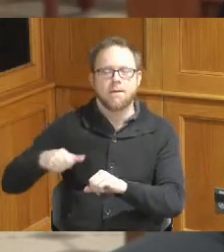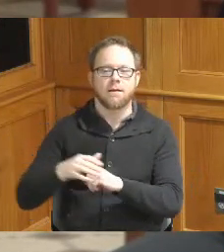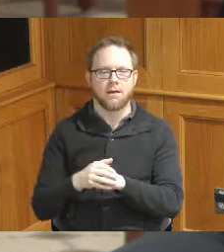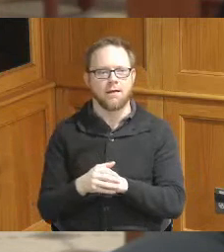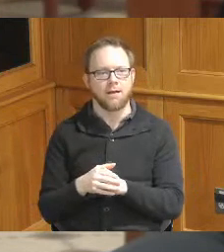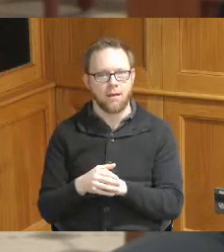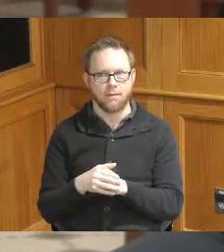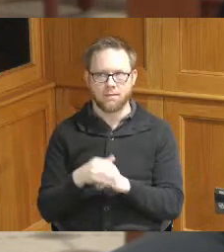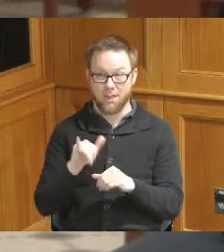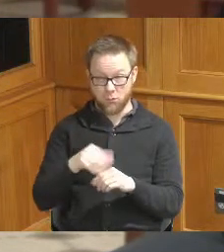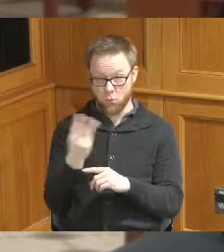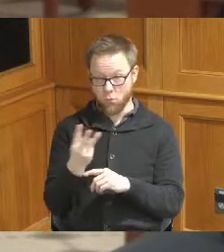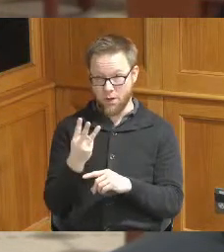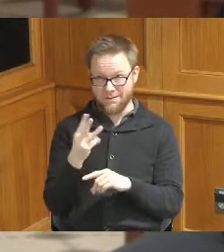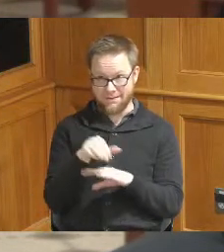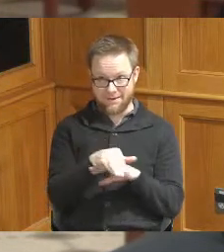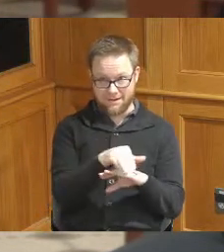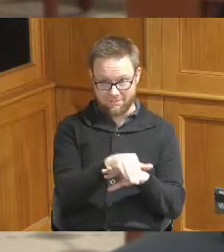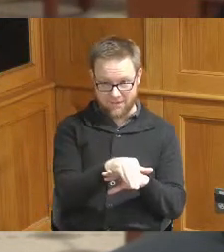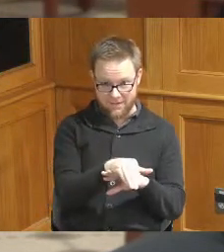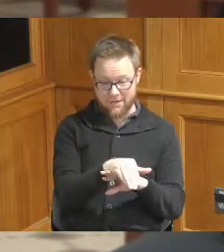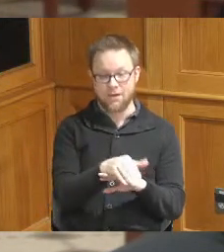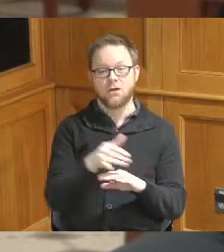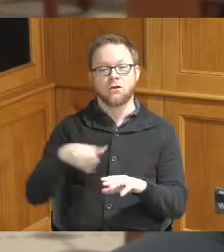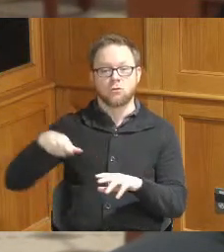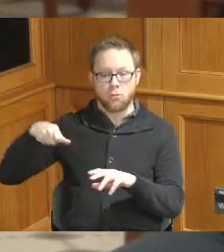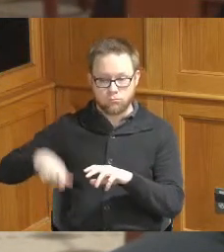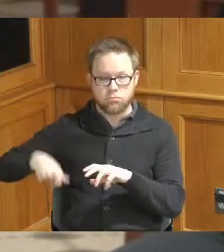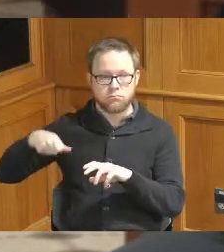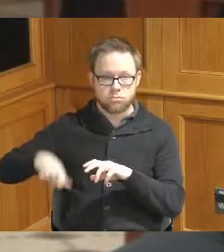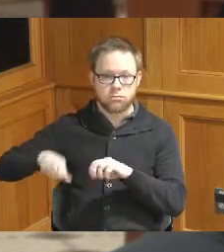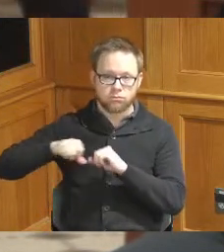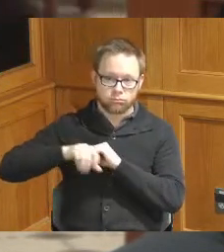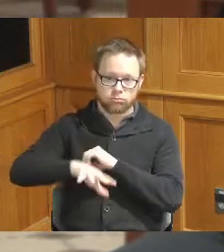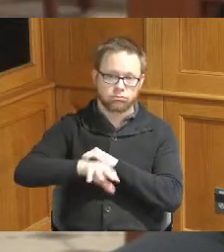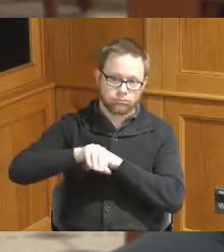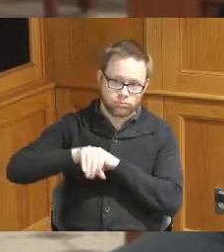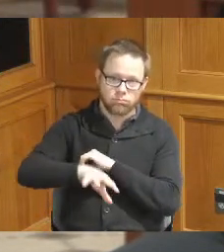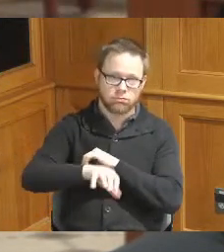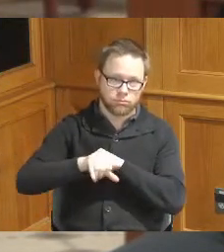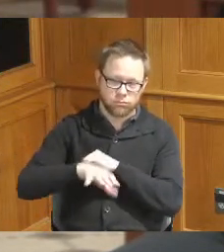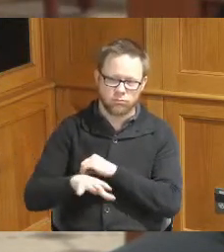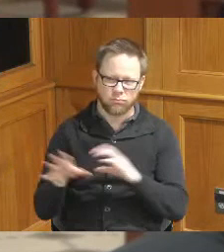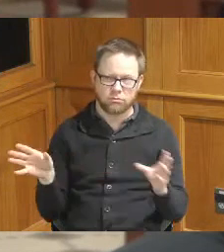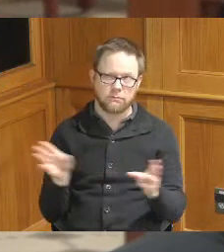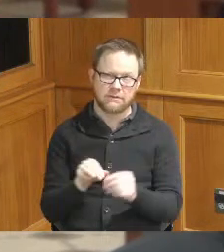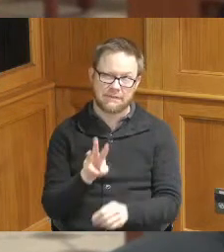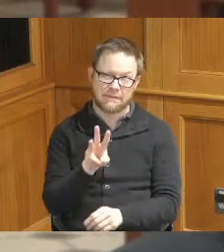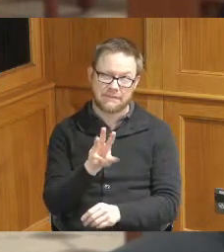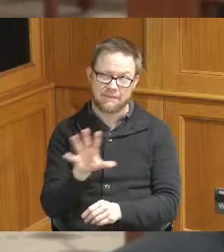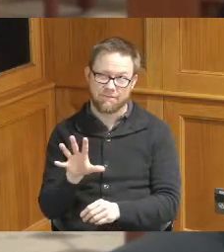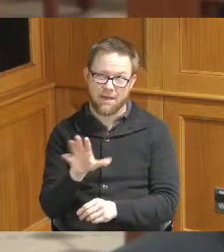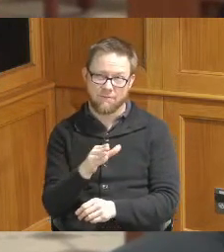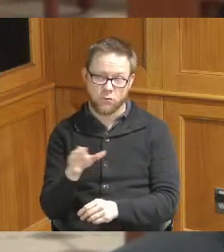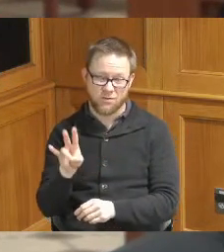that was Wednesday evening we began pumping and we're taking about 65 to 70 million gallons per